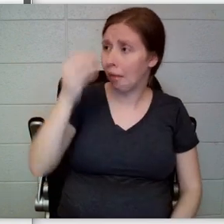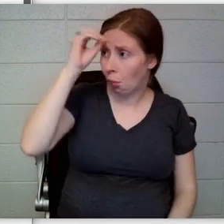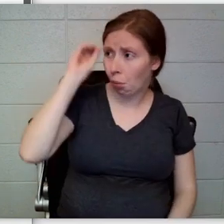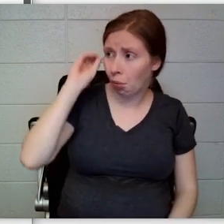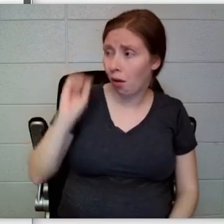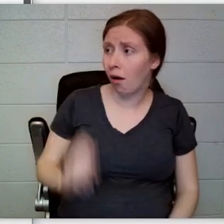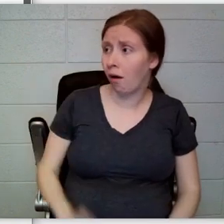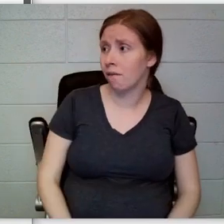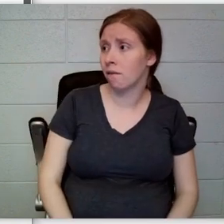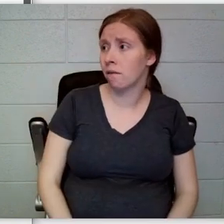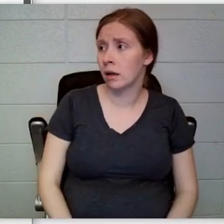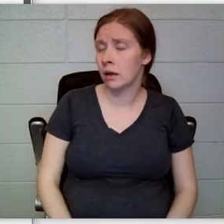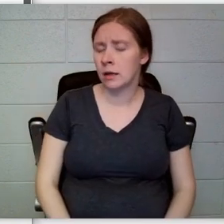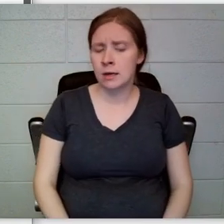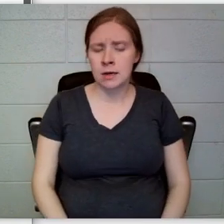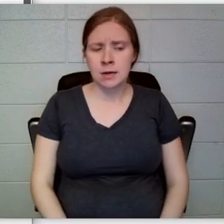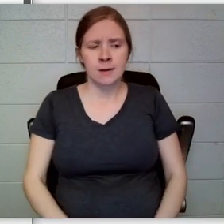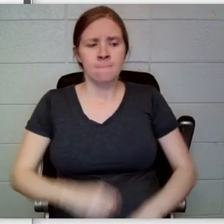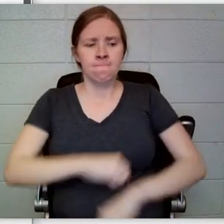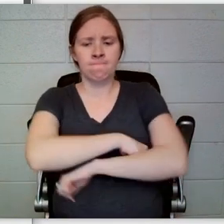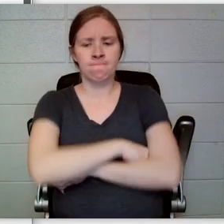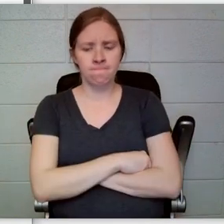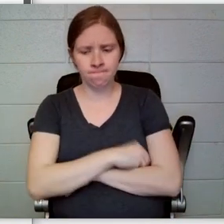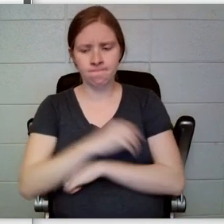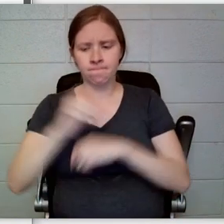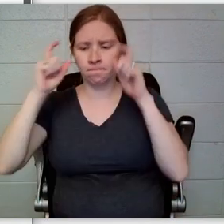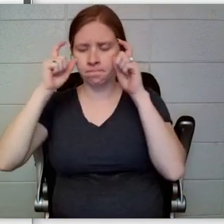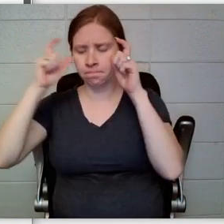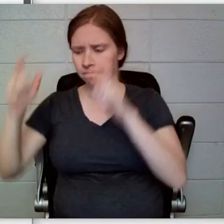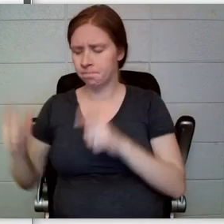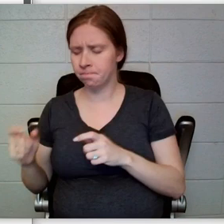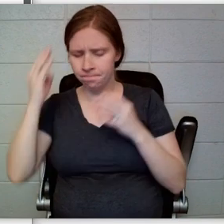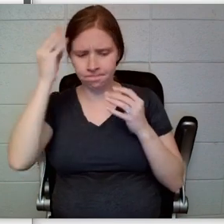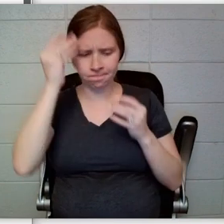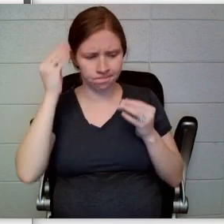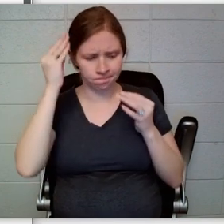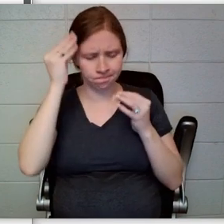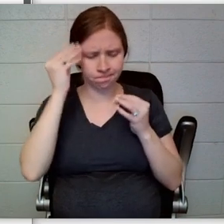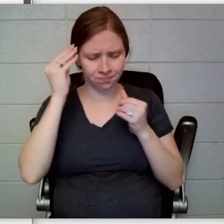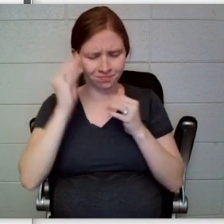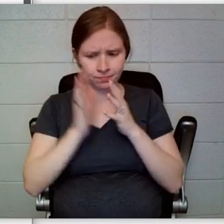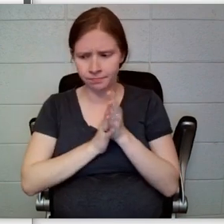Klaus took his glasses off, which he often did when he was thinking hard. “How could we find out